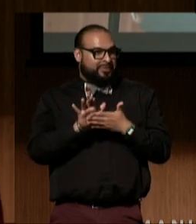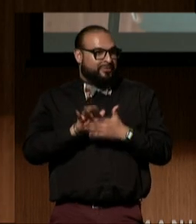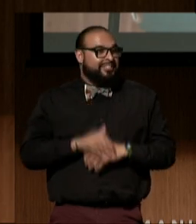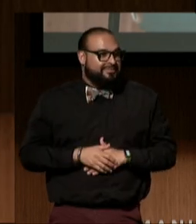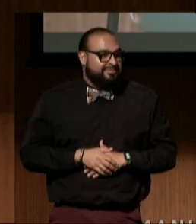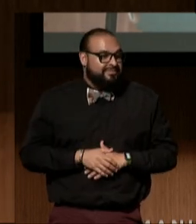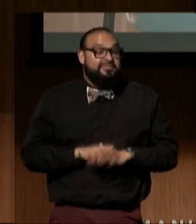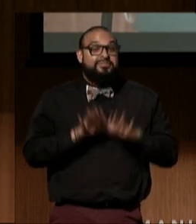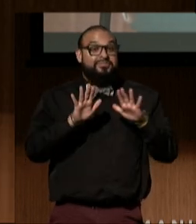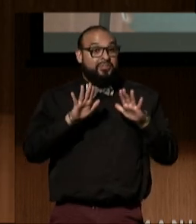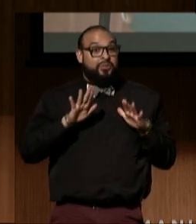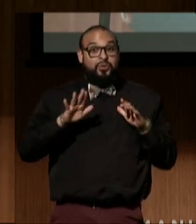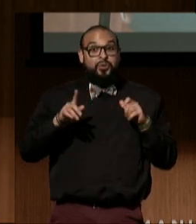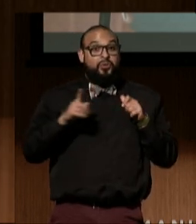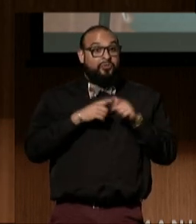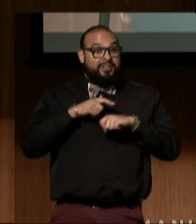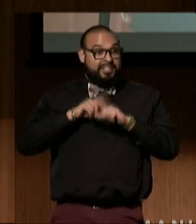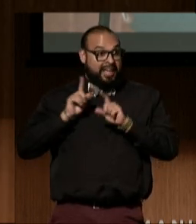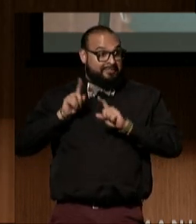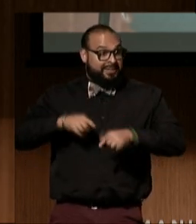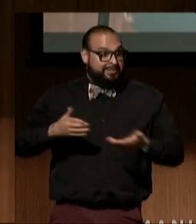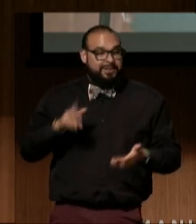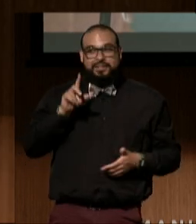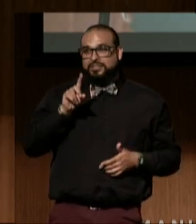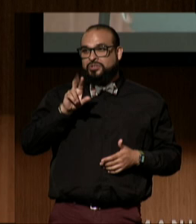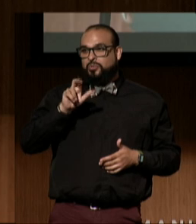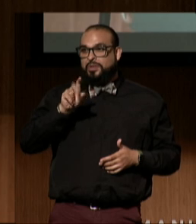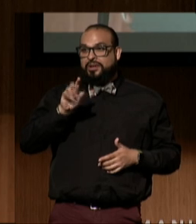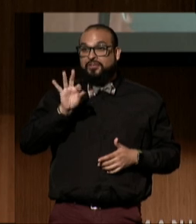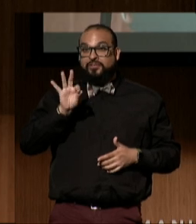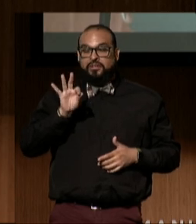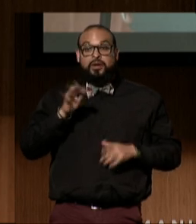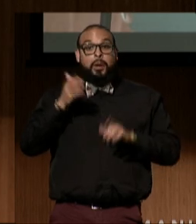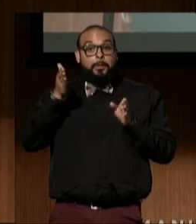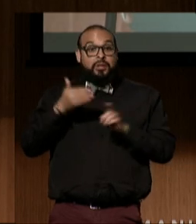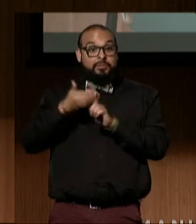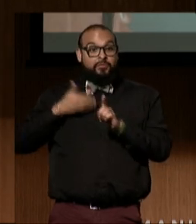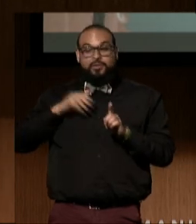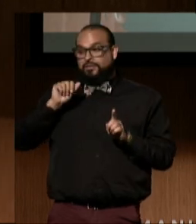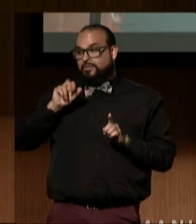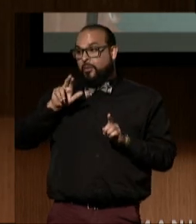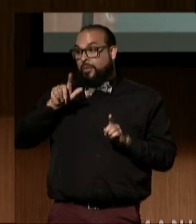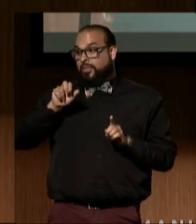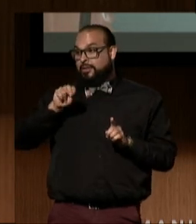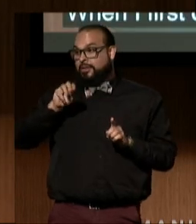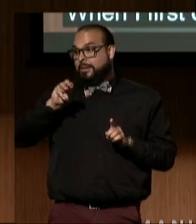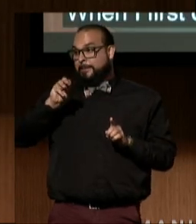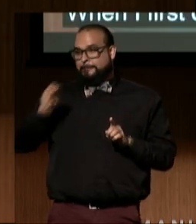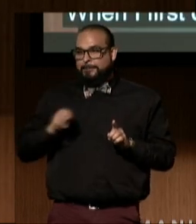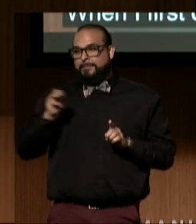When I first came to DREDF, my predecessor Arlene Mayerson spoke to me about marriage penalties.